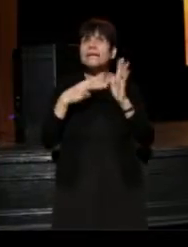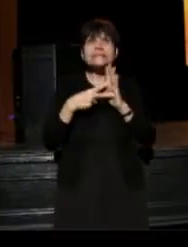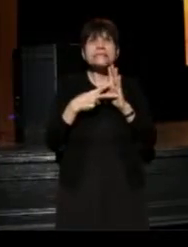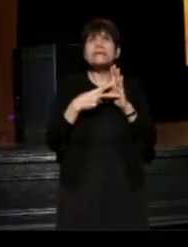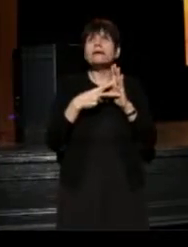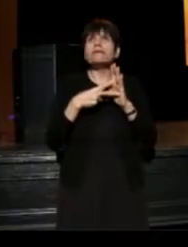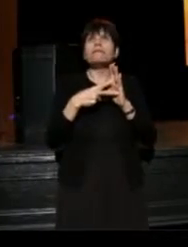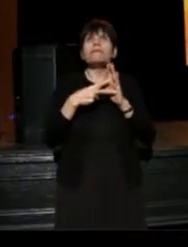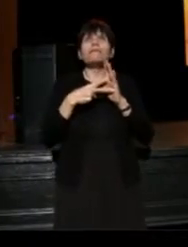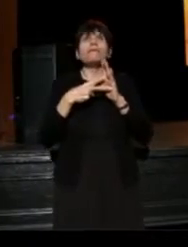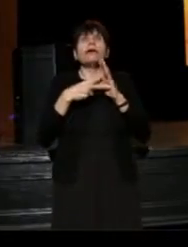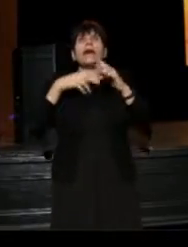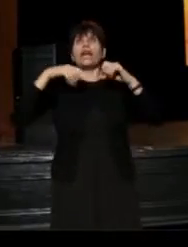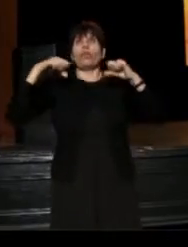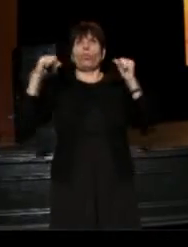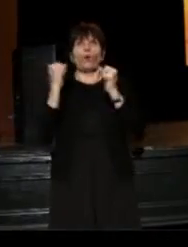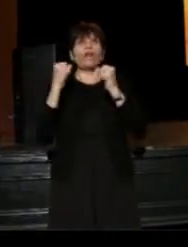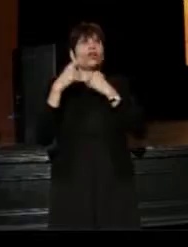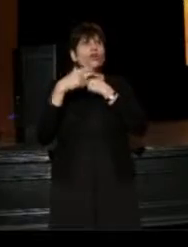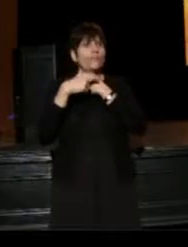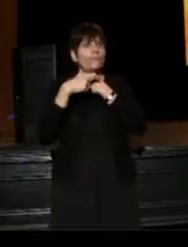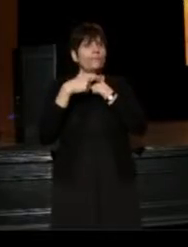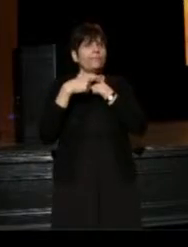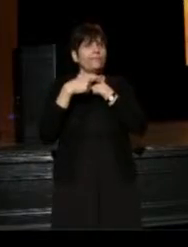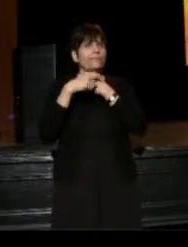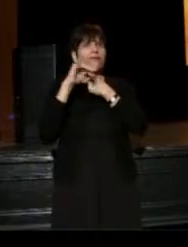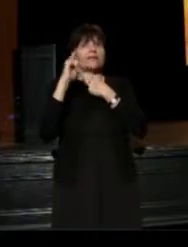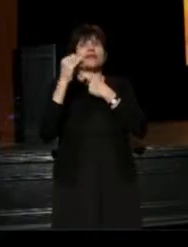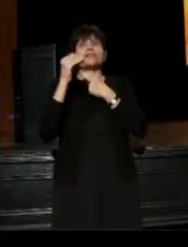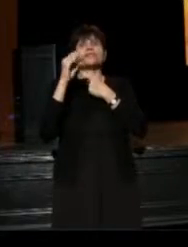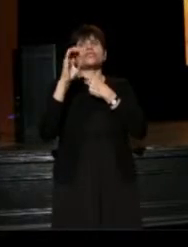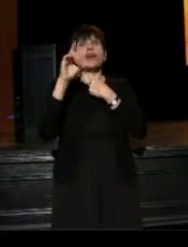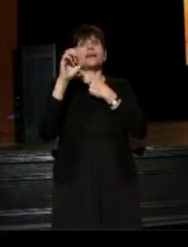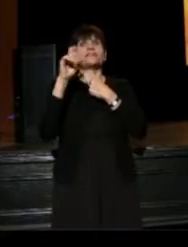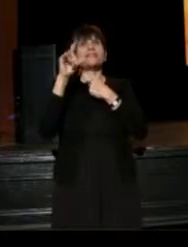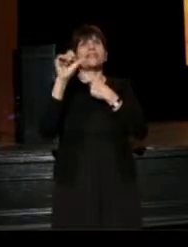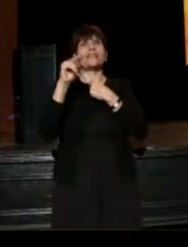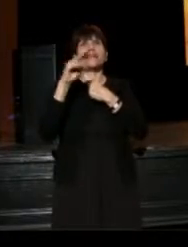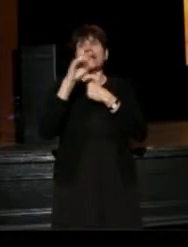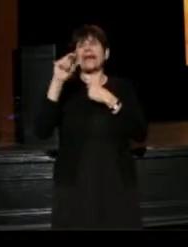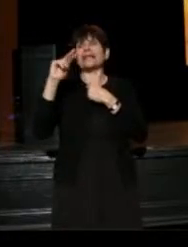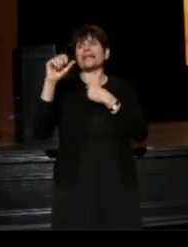That means, in the winter, Jocelyn and Nathan telling stories